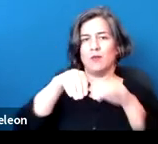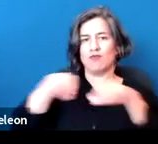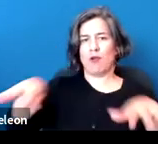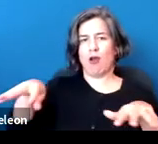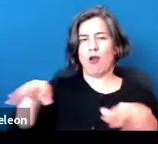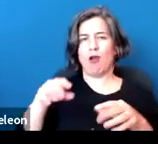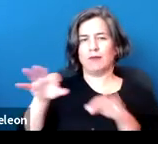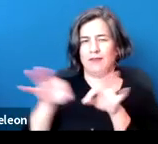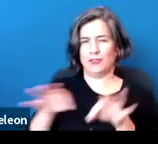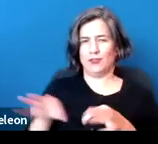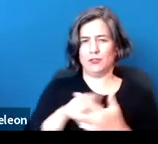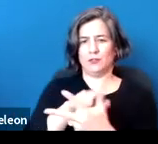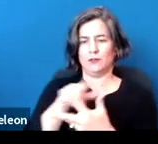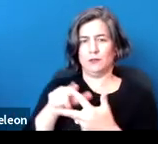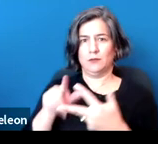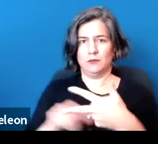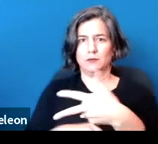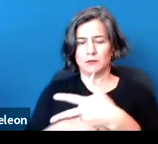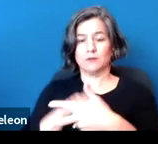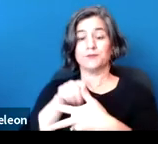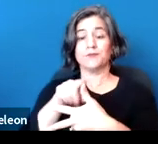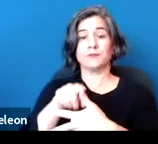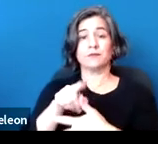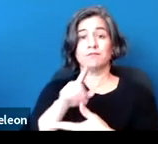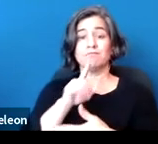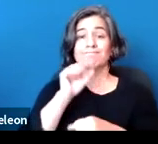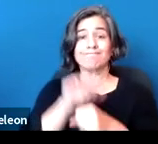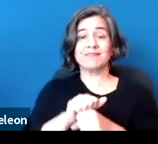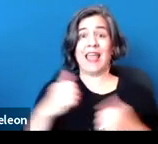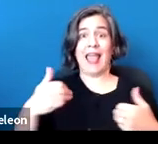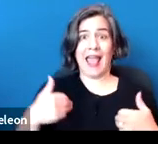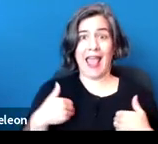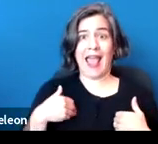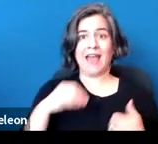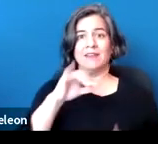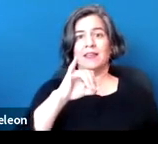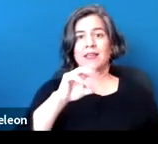The first prong is that you need an actual impairment, which is a physical